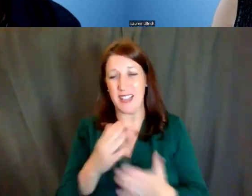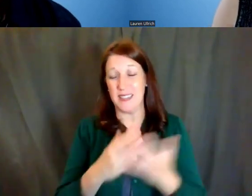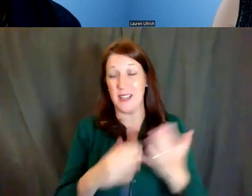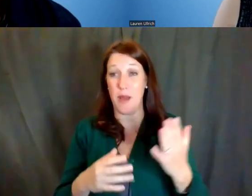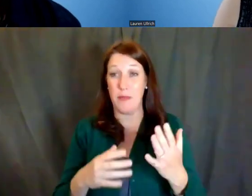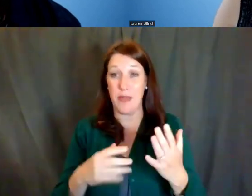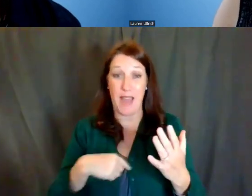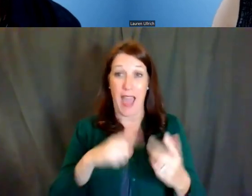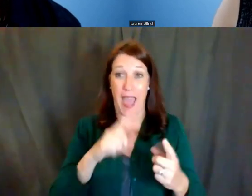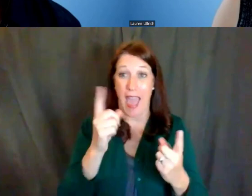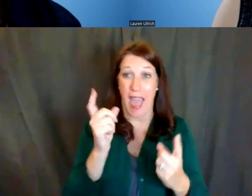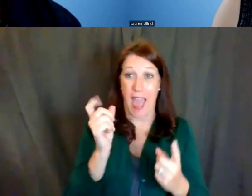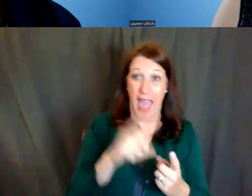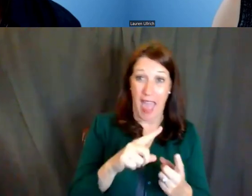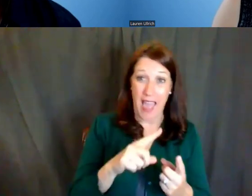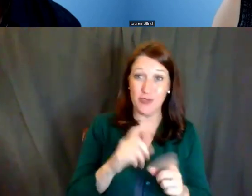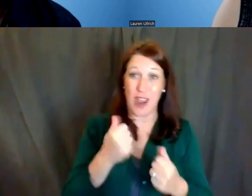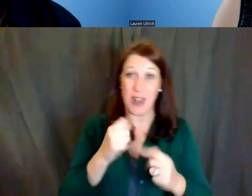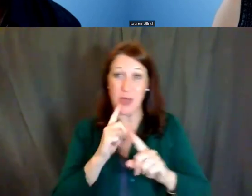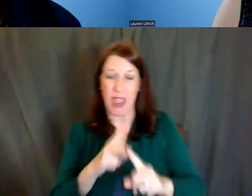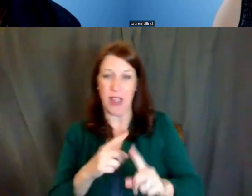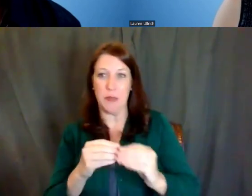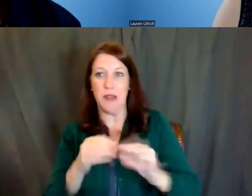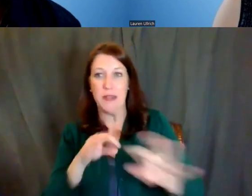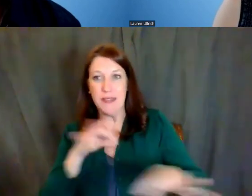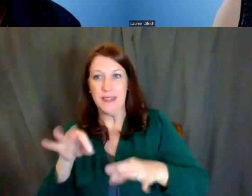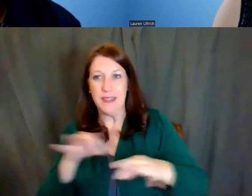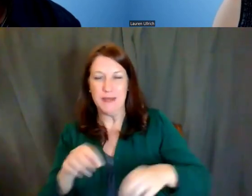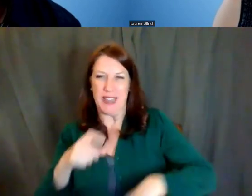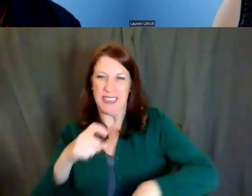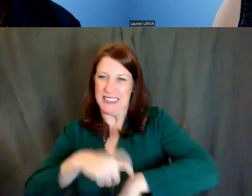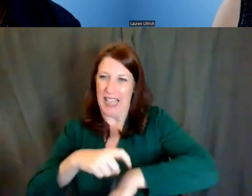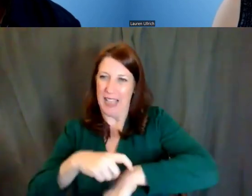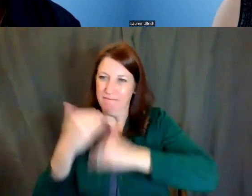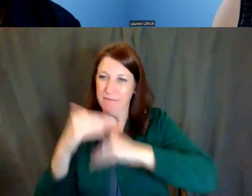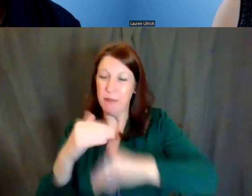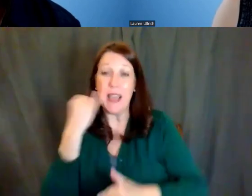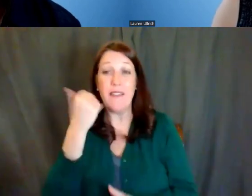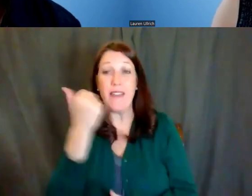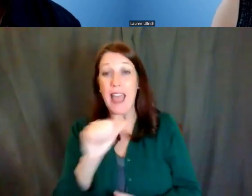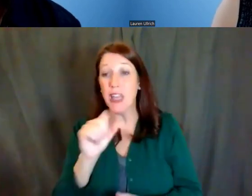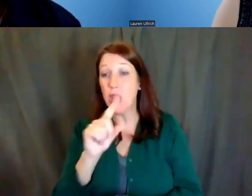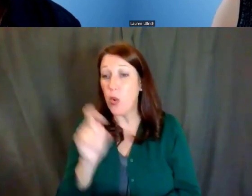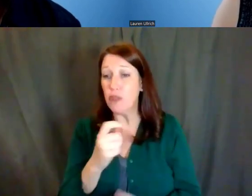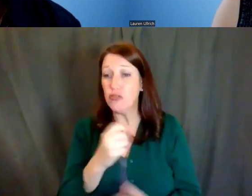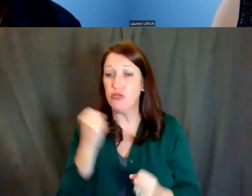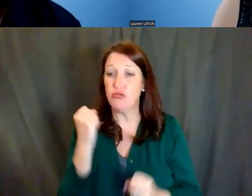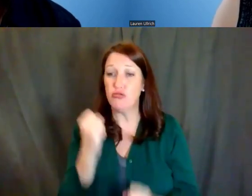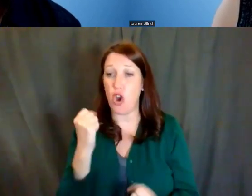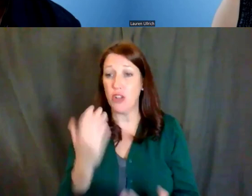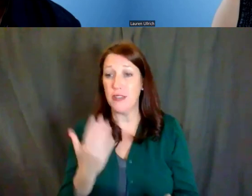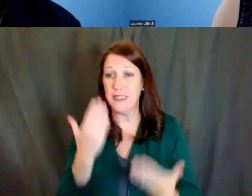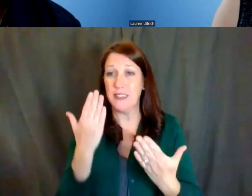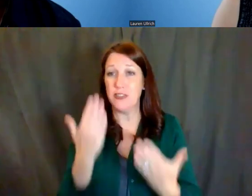But again, if you have questions, I would strongly suggest that you look at our FAQs,